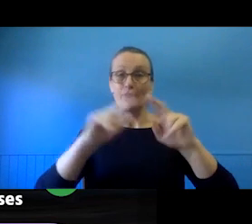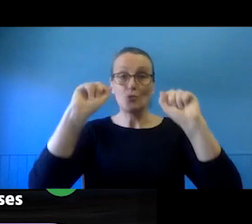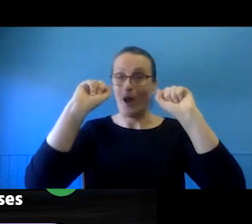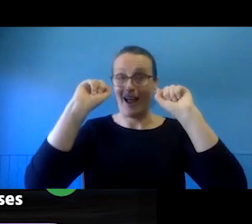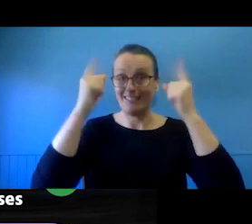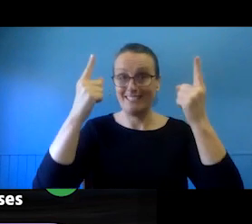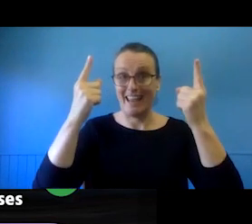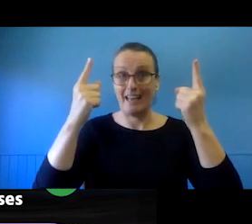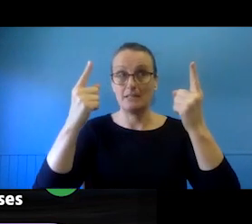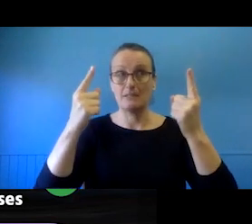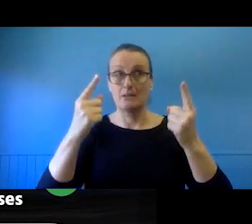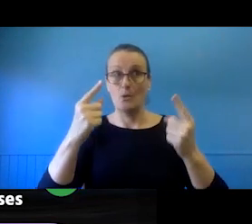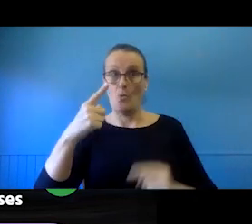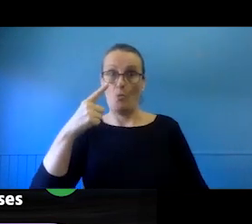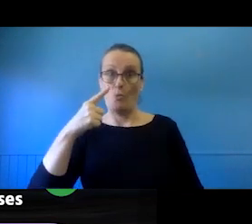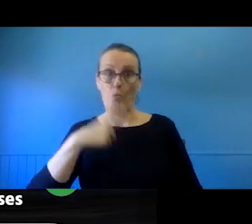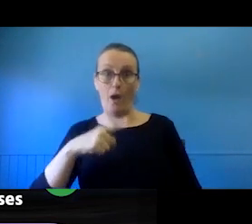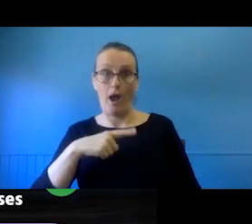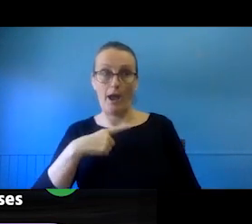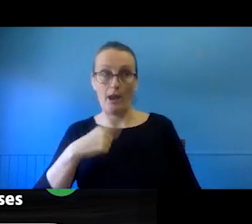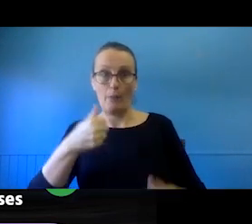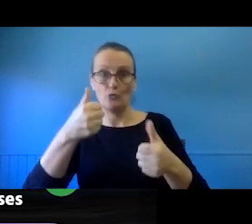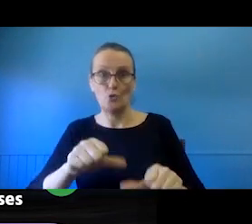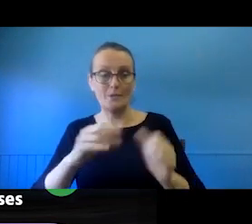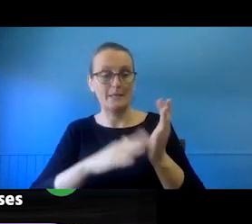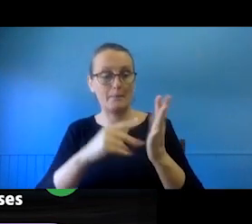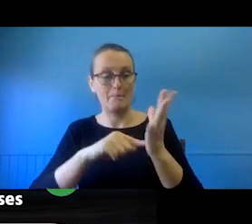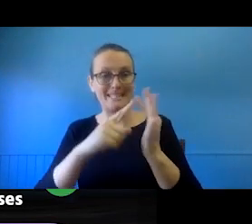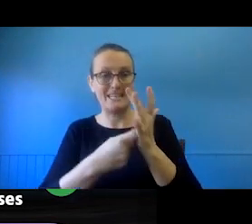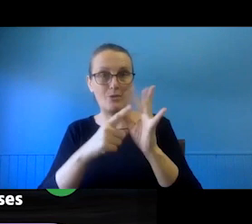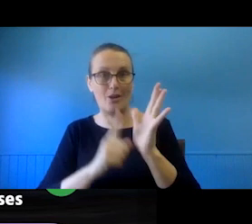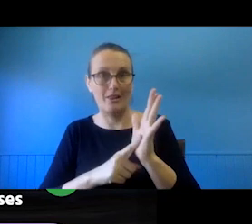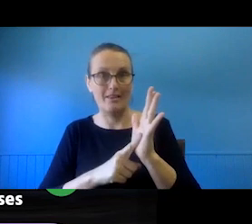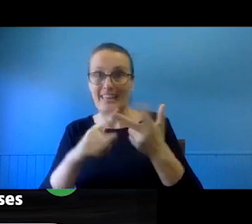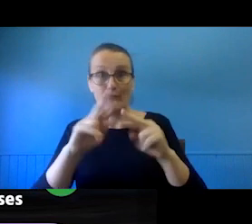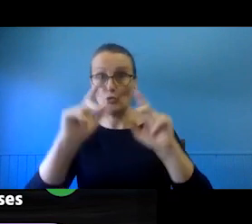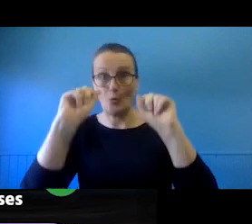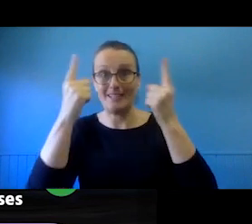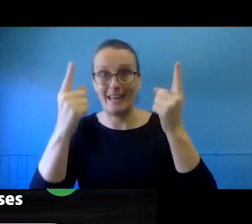want, it is difficult to make sure the licences you get in match-up